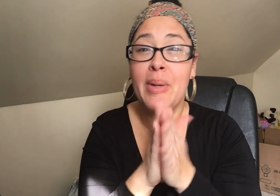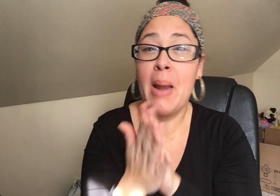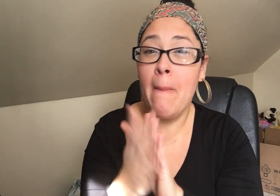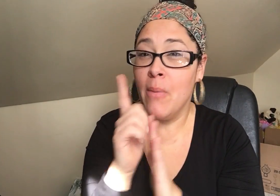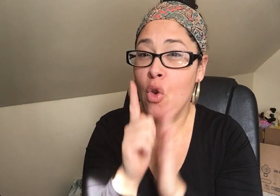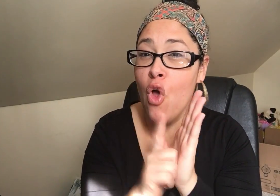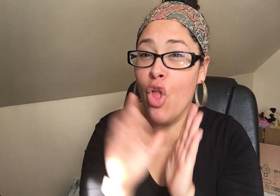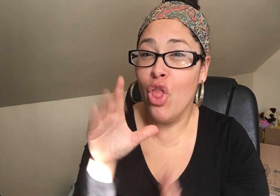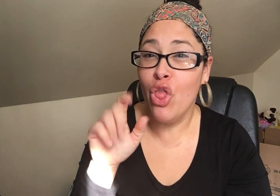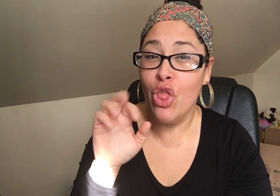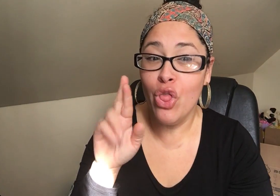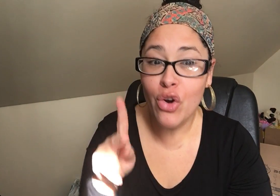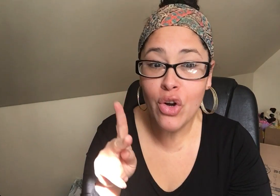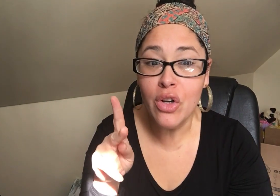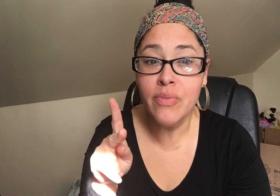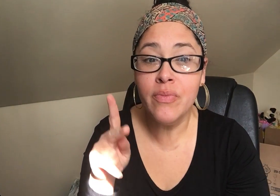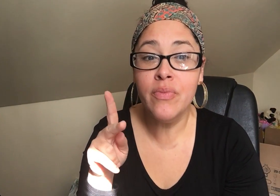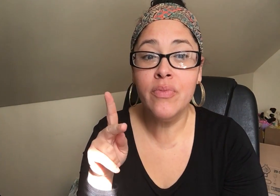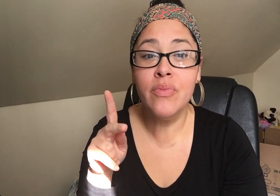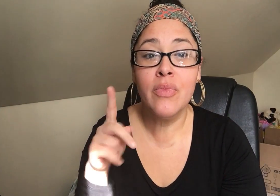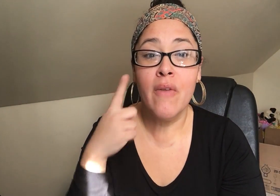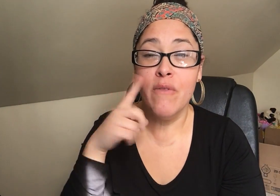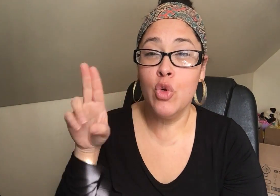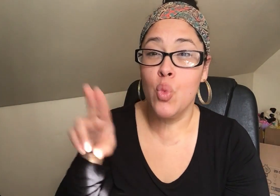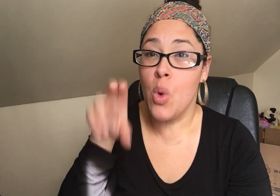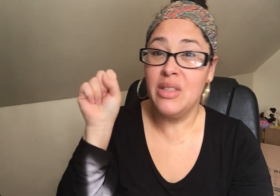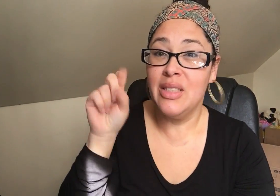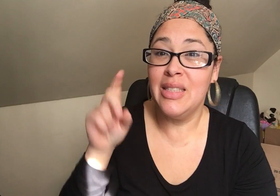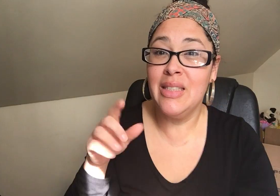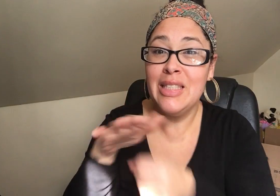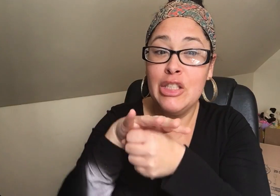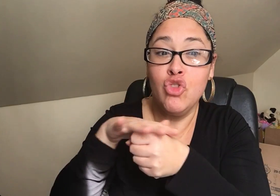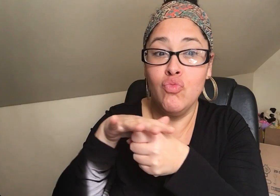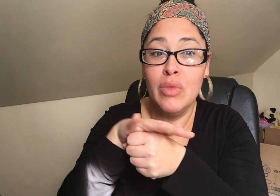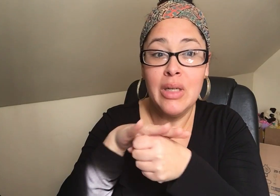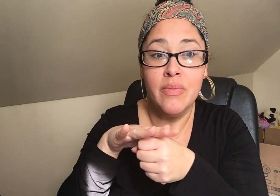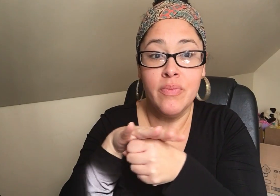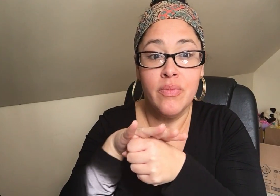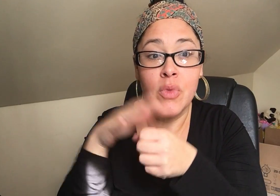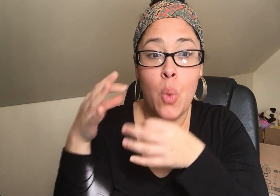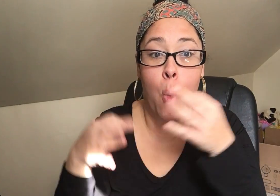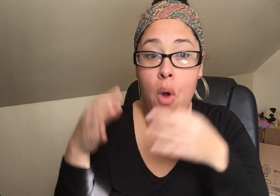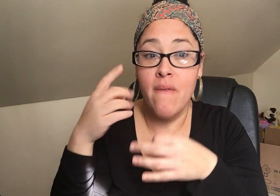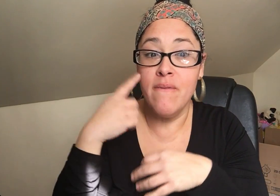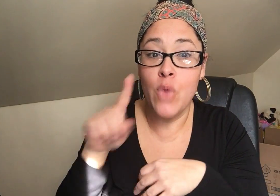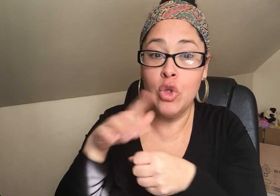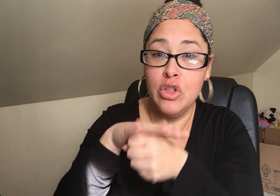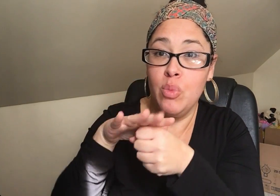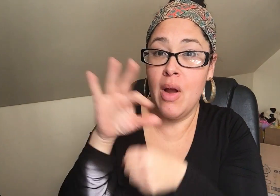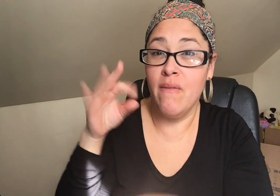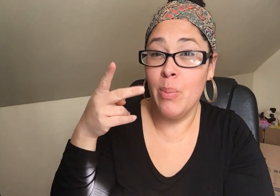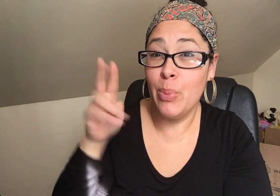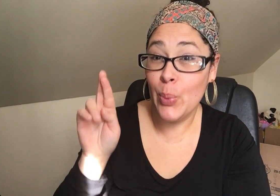before she became a law clerk for the US District Court for the District of Puerto Rico.